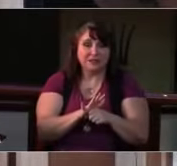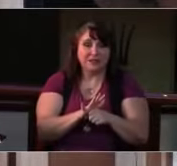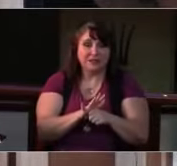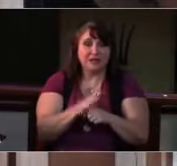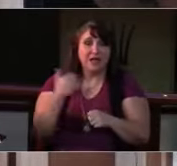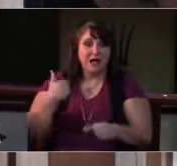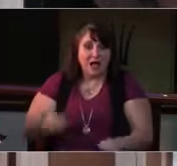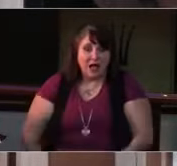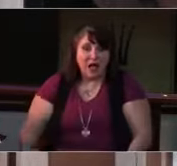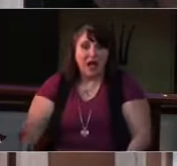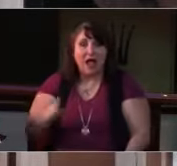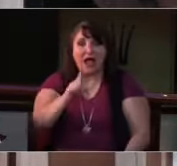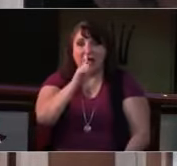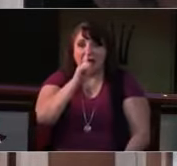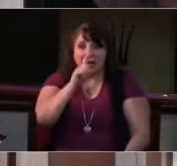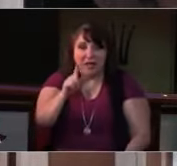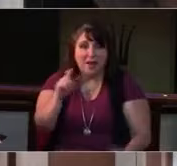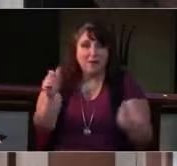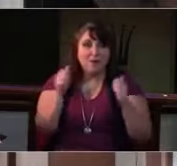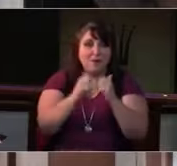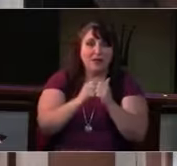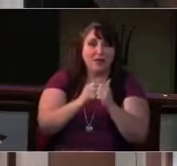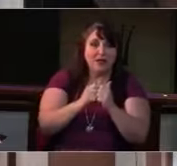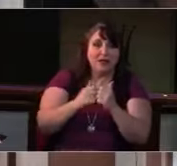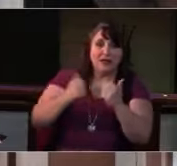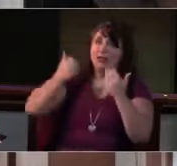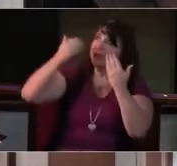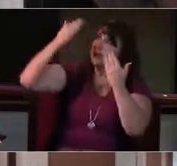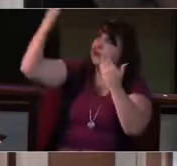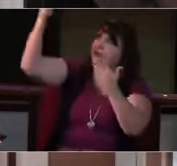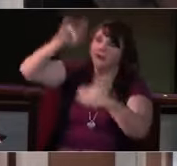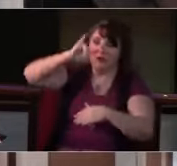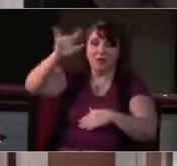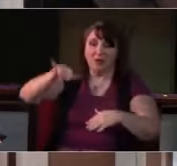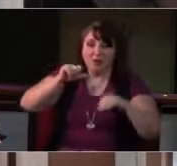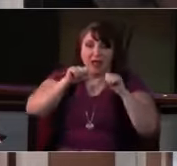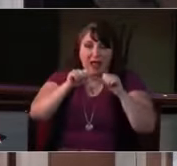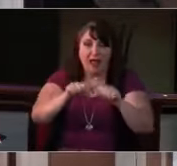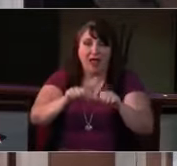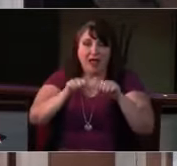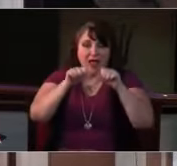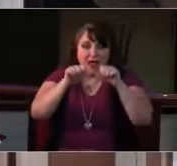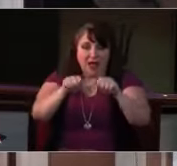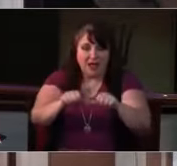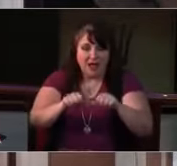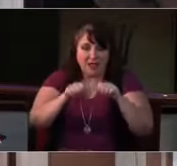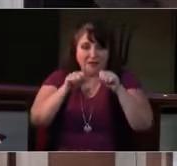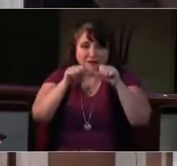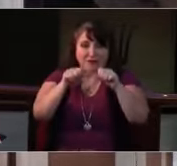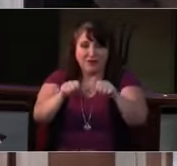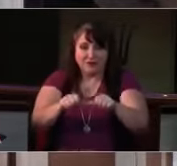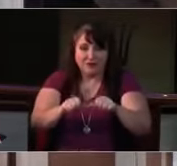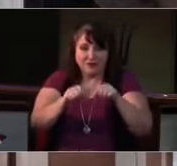faith believes, nor questions how.